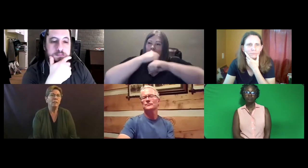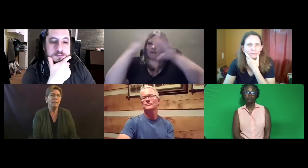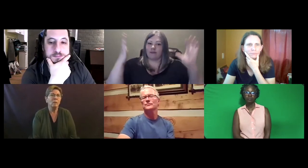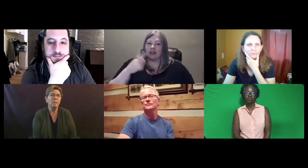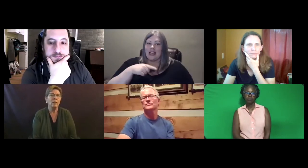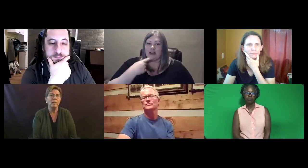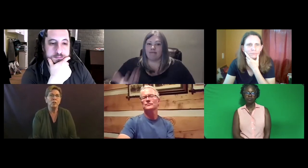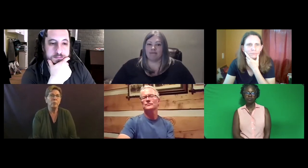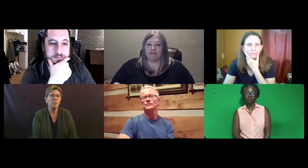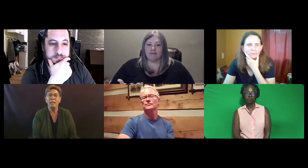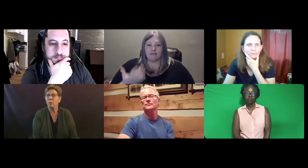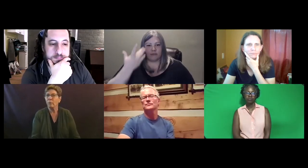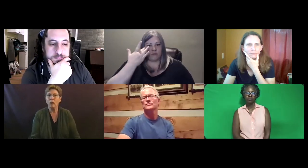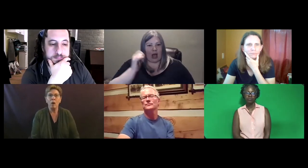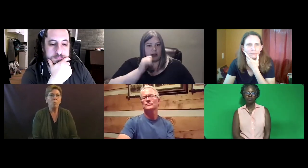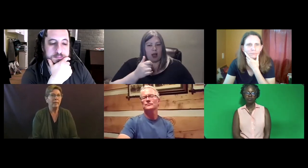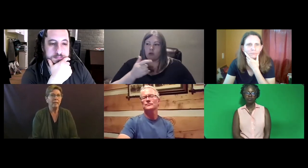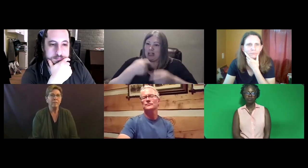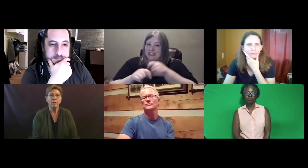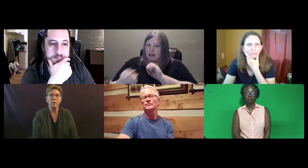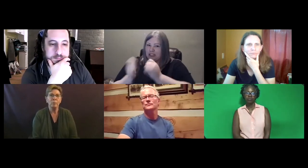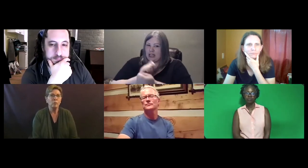equals hearing interpreters. That's where we go. We think of hearing interpreters.